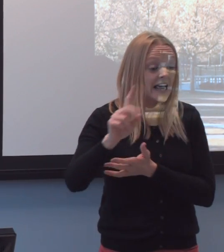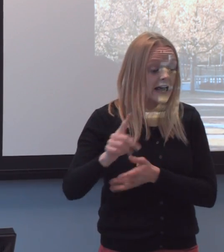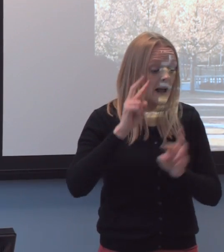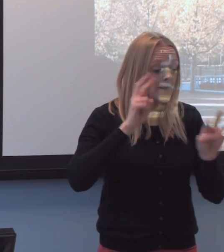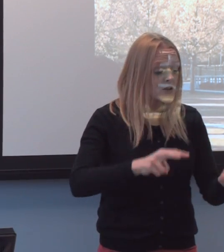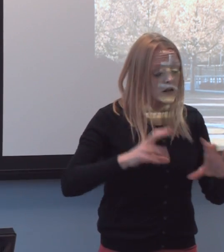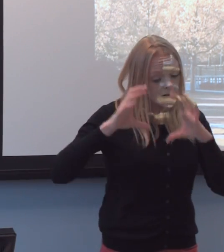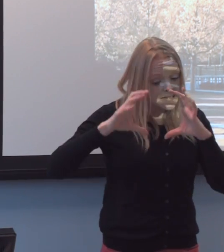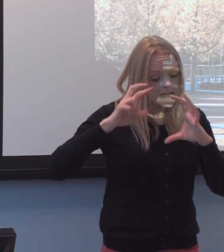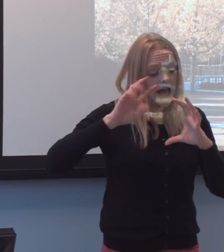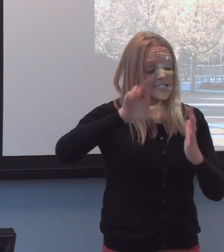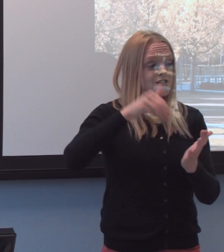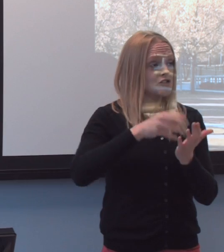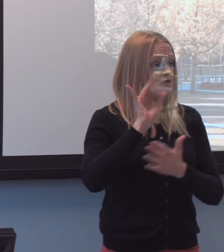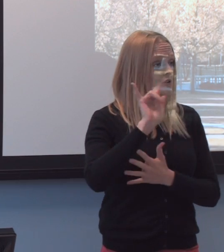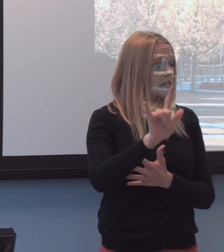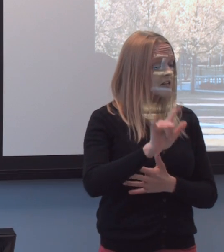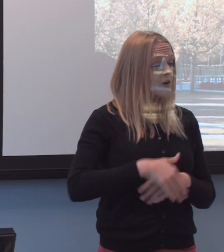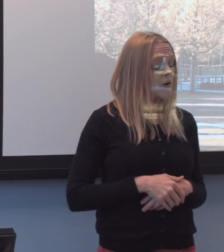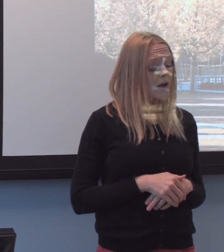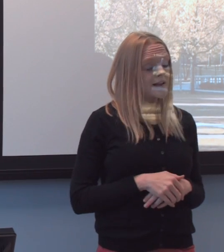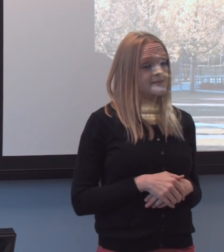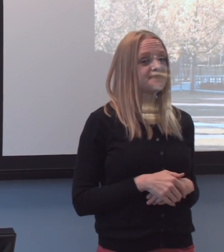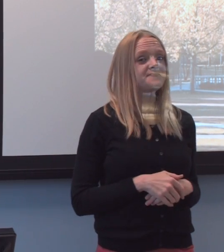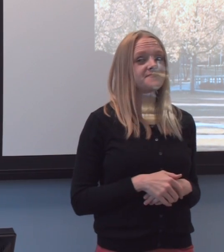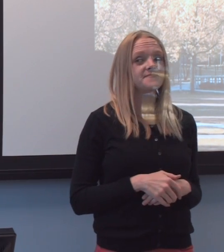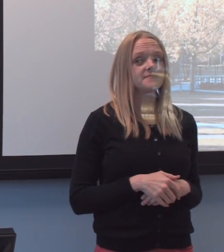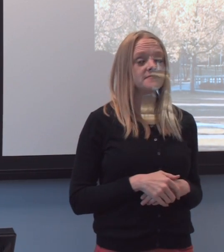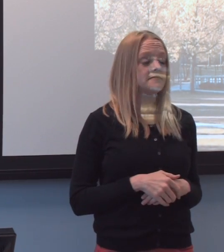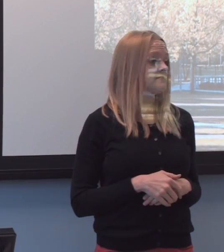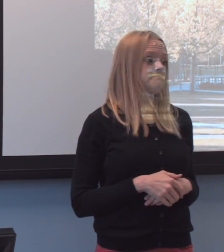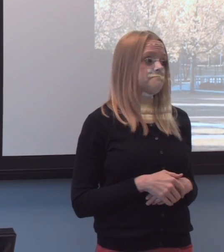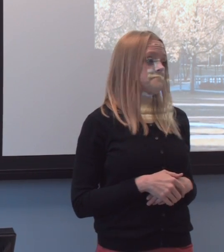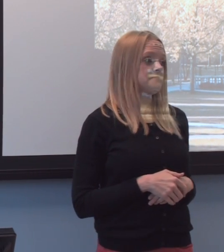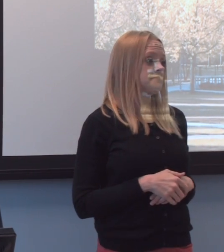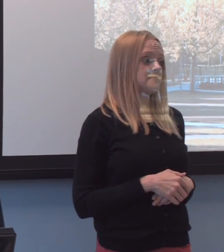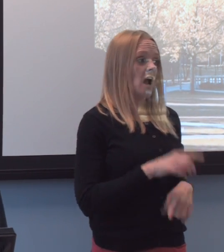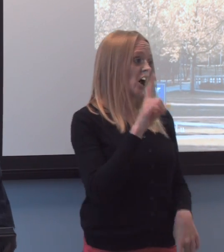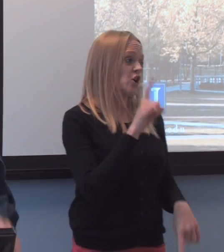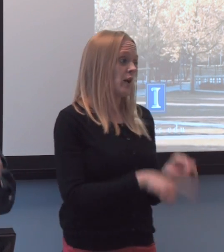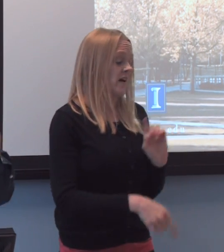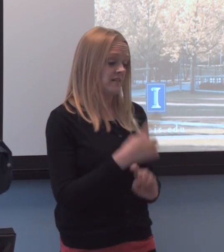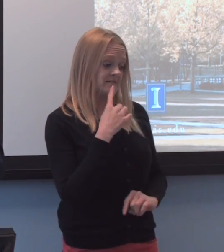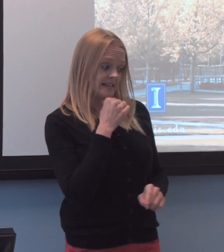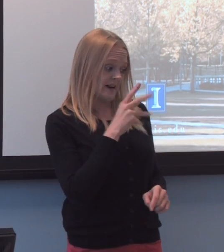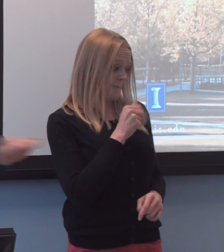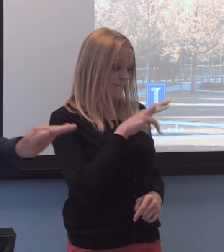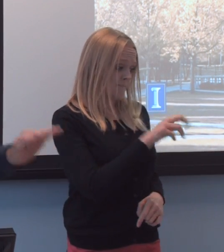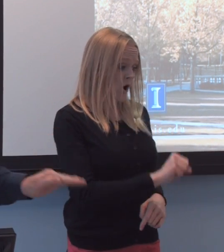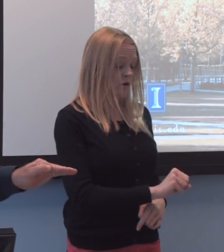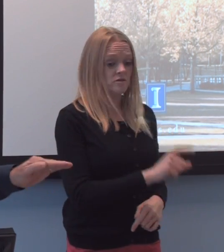at-at Central Illinois, and I could have not have refuted the hypothesis that I had truly passed through a wormhole